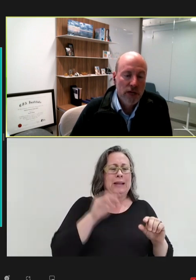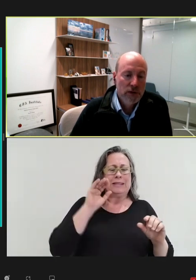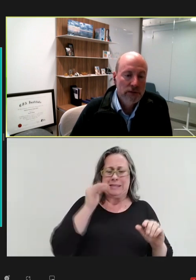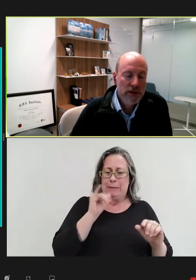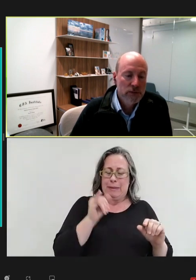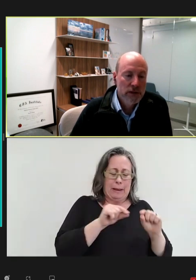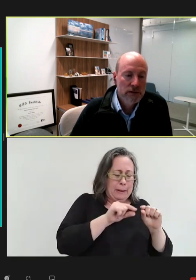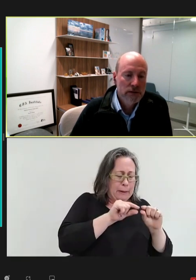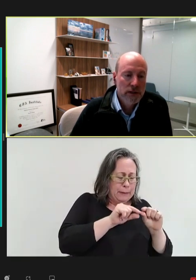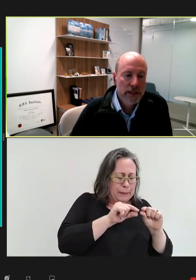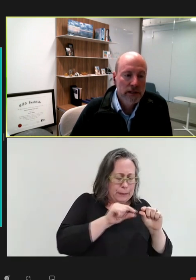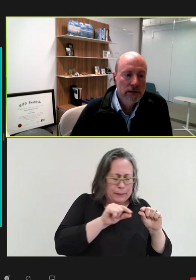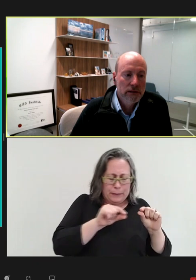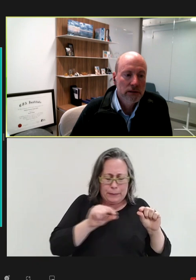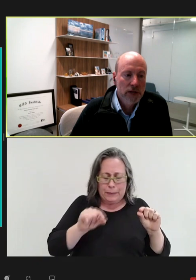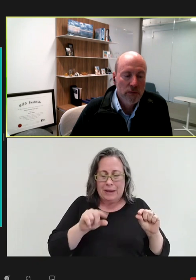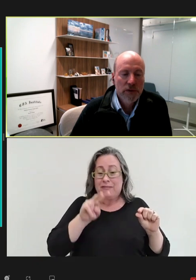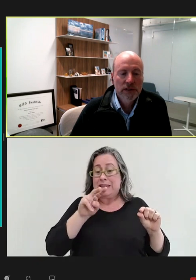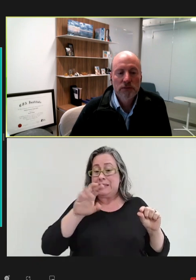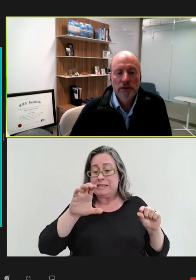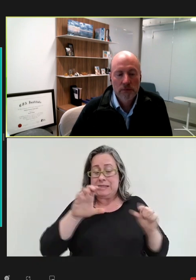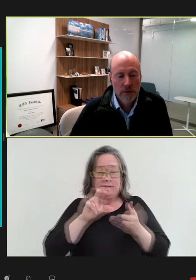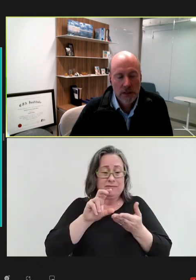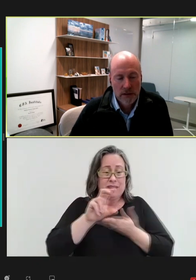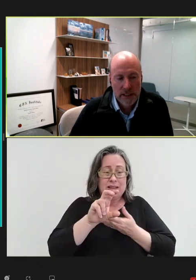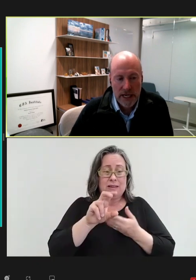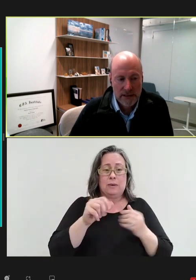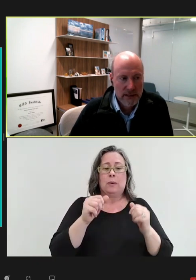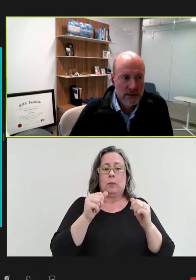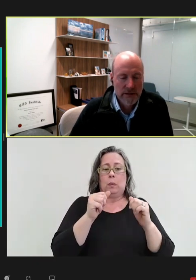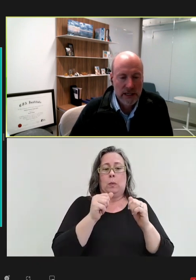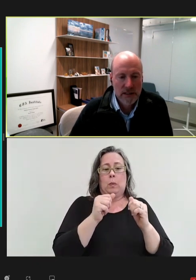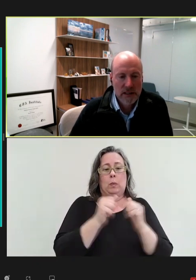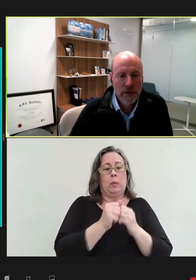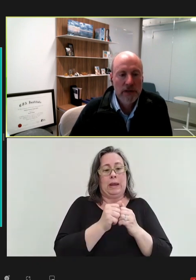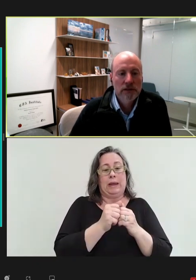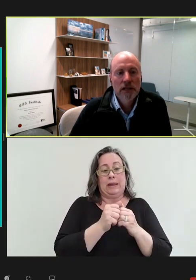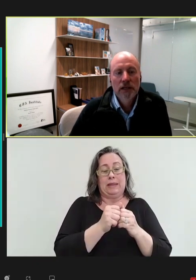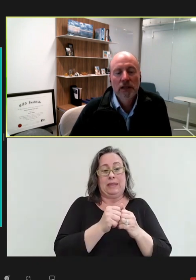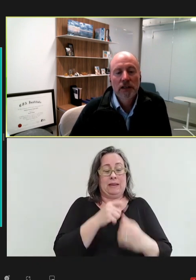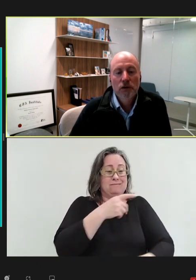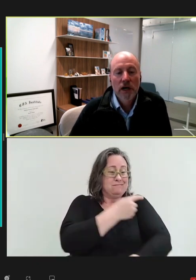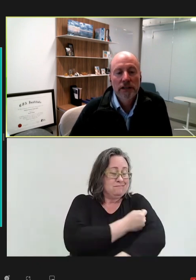capital investment in companies with lead assets in the vaccine space. On the right,